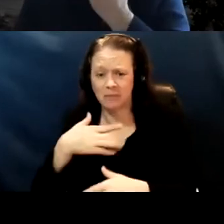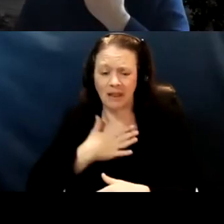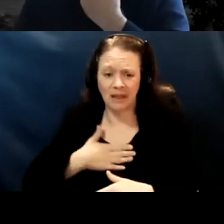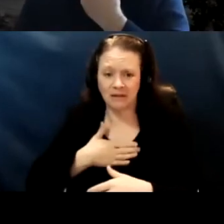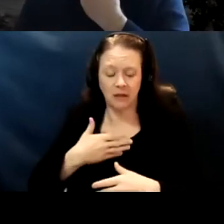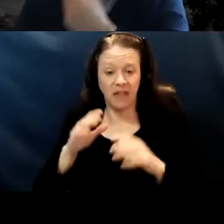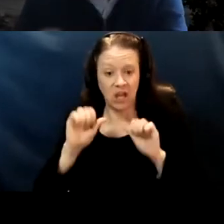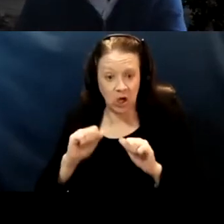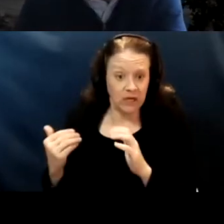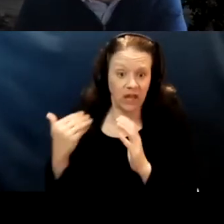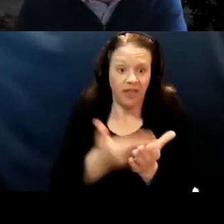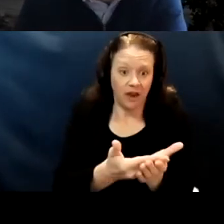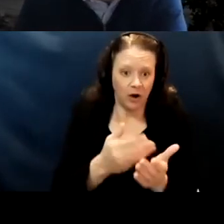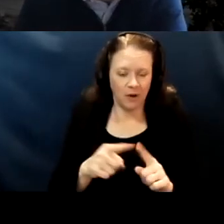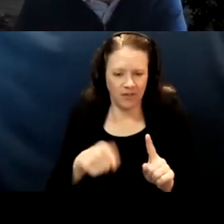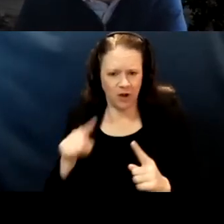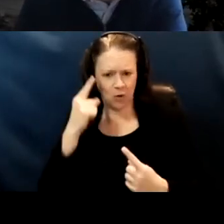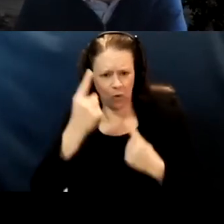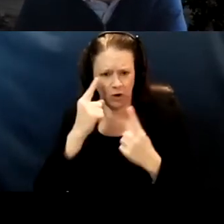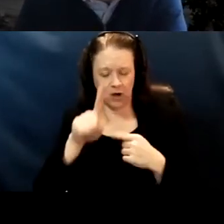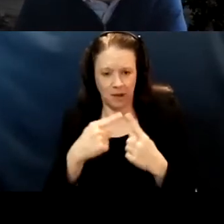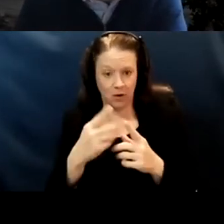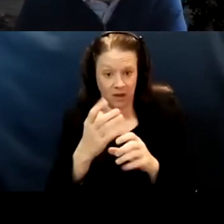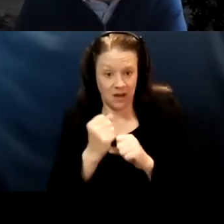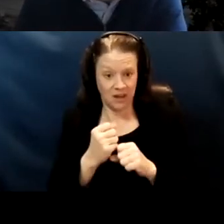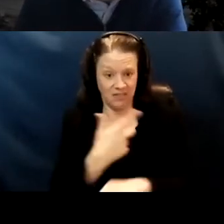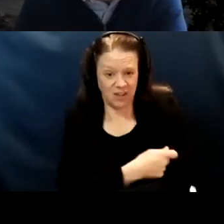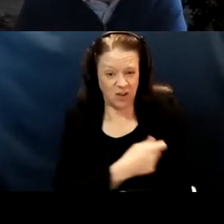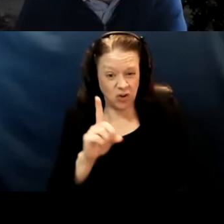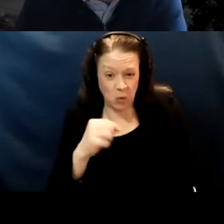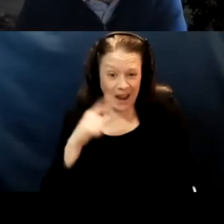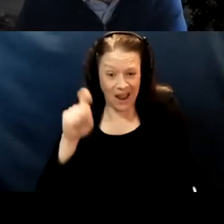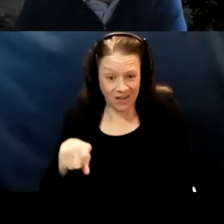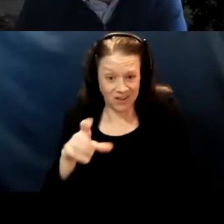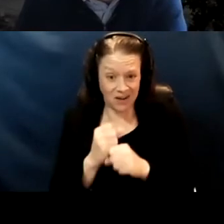They could get there. But they're kind of wondering about getting the vaccine. If they have to get it right now anyway.